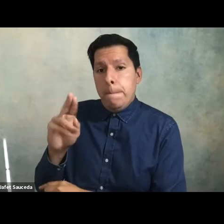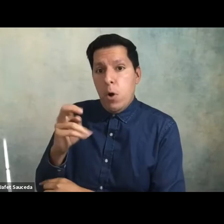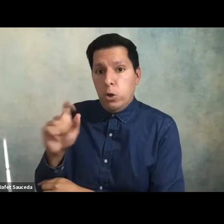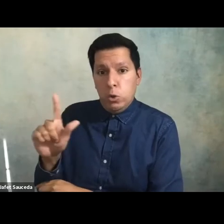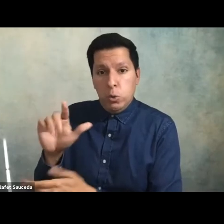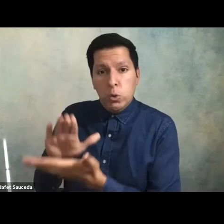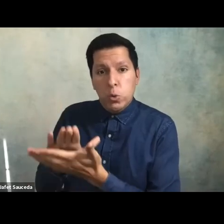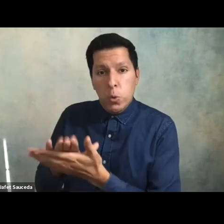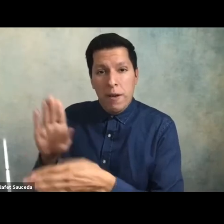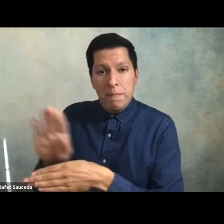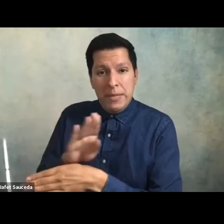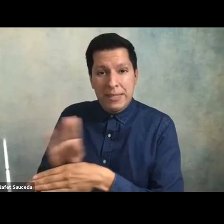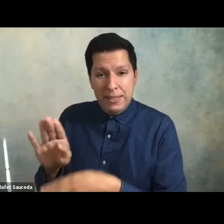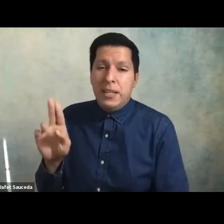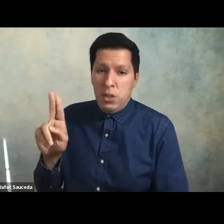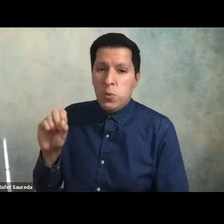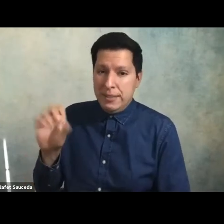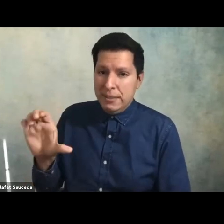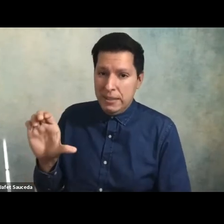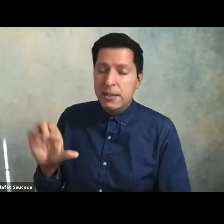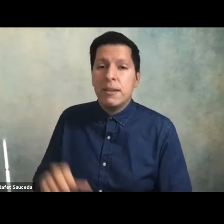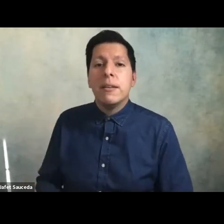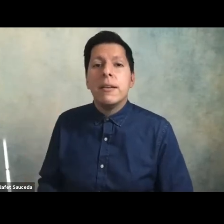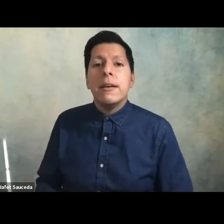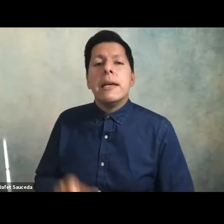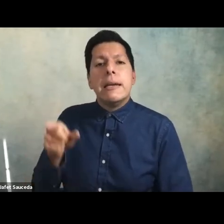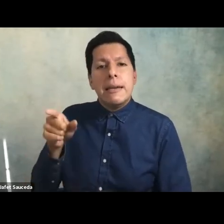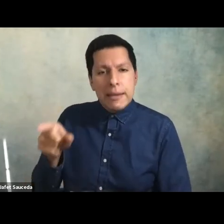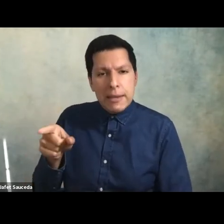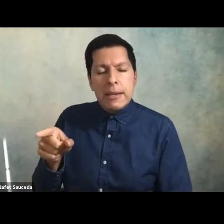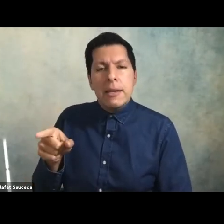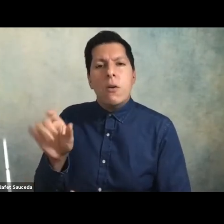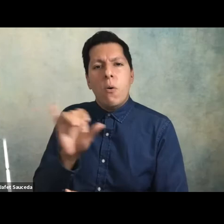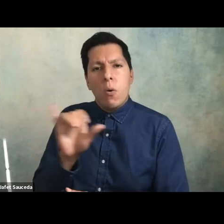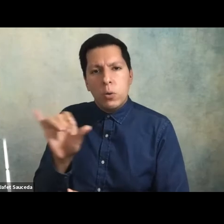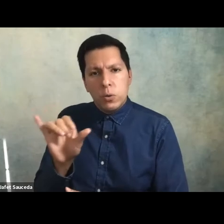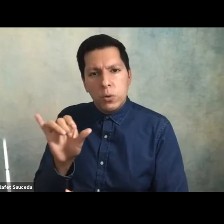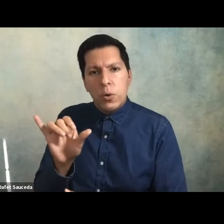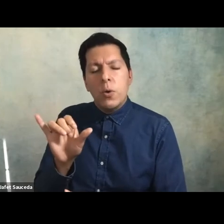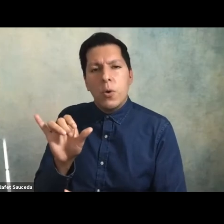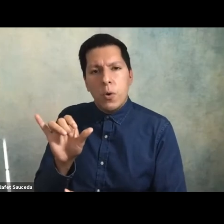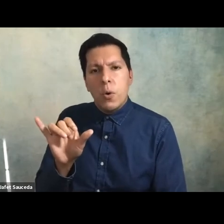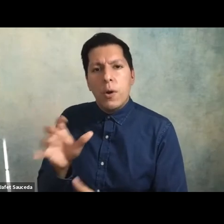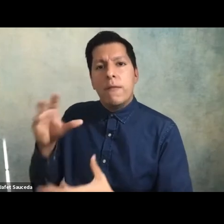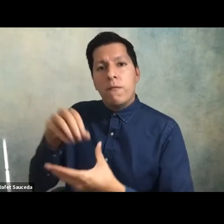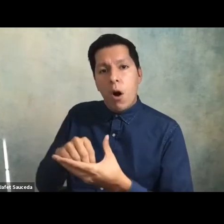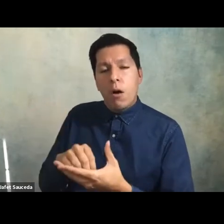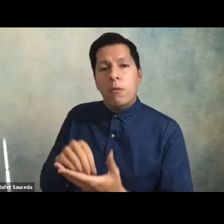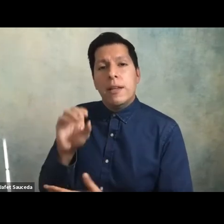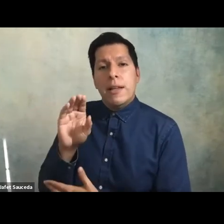of southern california he is also the clifford and and and betty allen chair in urban leadership